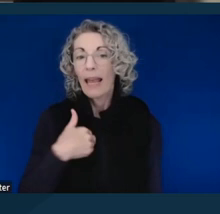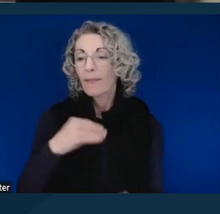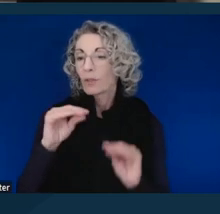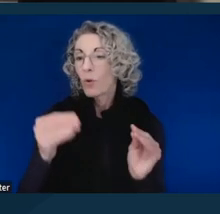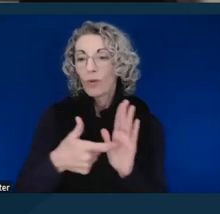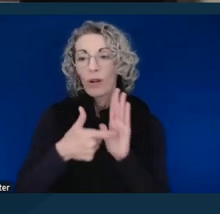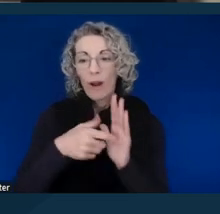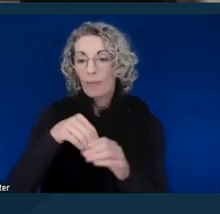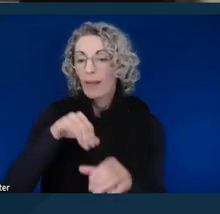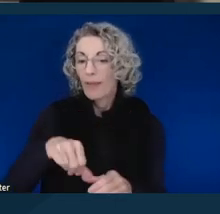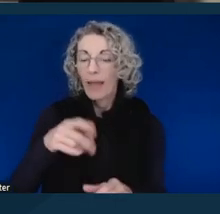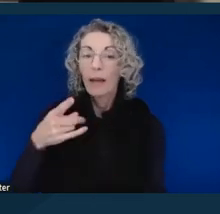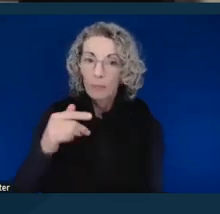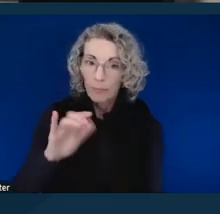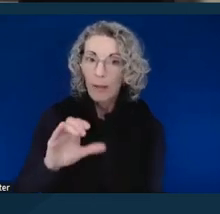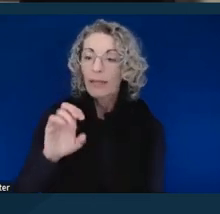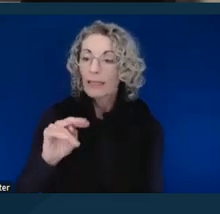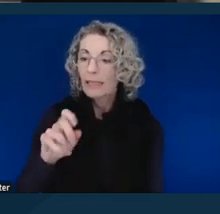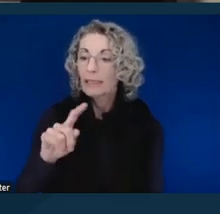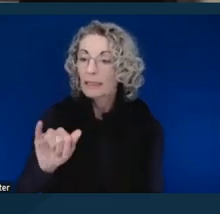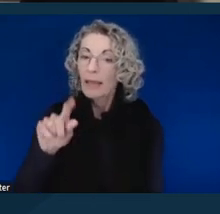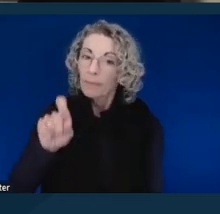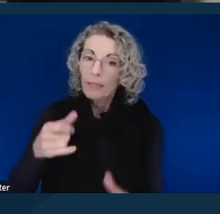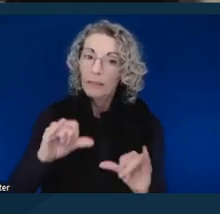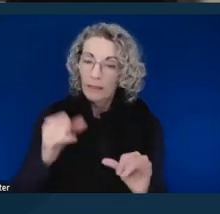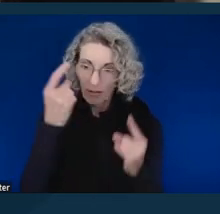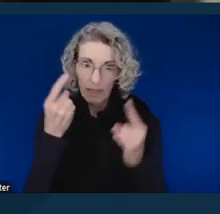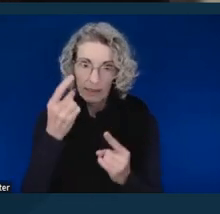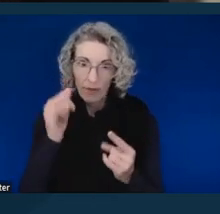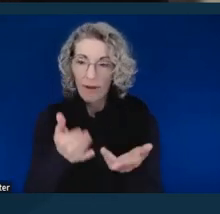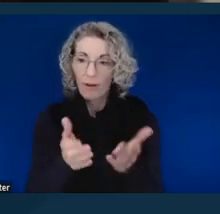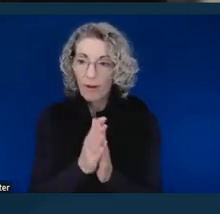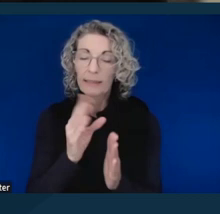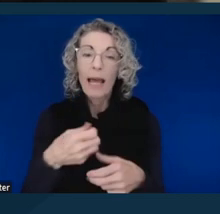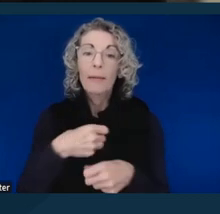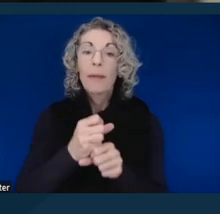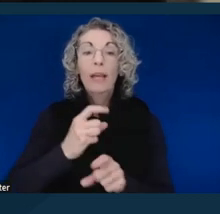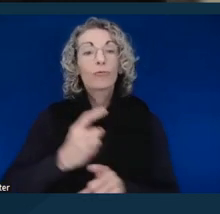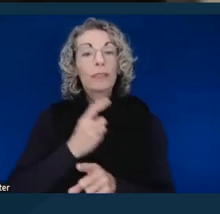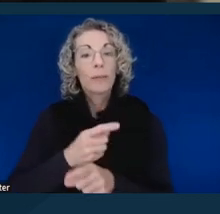A public entity must still at least consider the request and make a reasonable attempt to provide the accommodation.